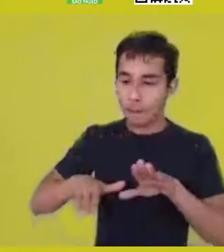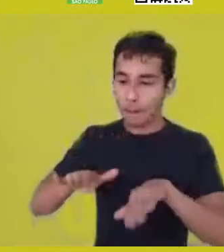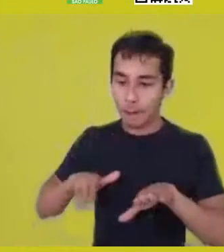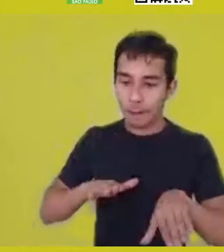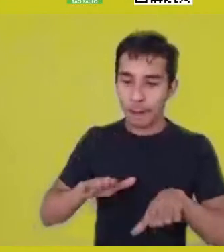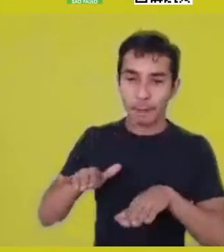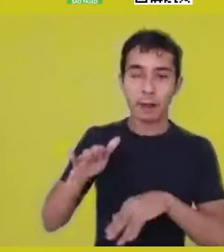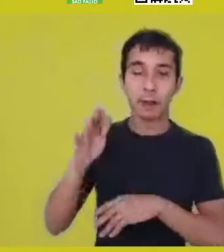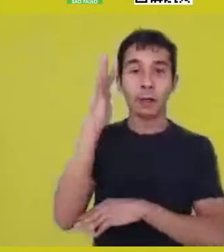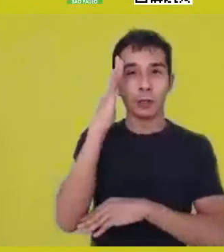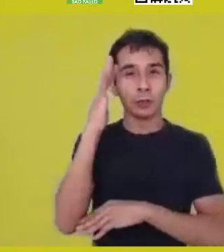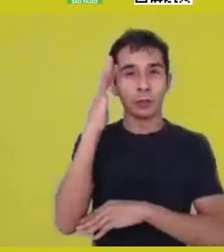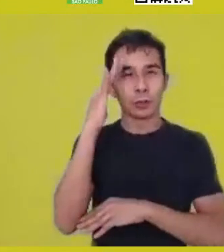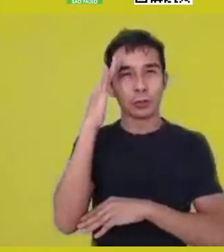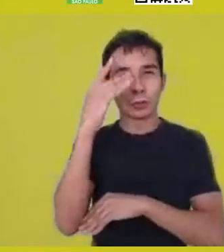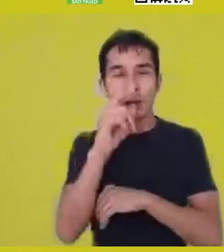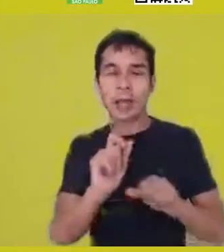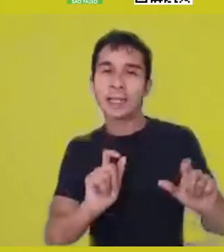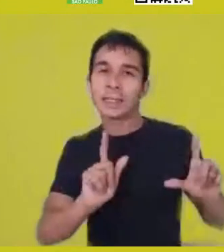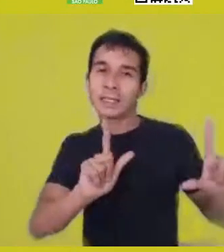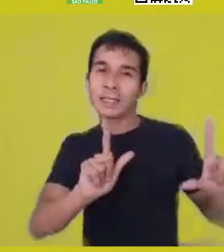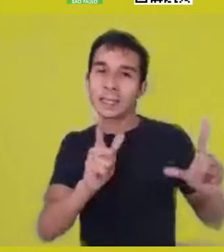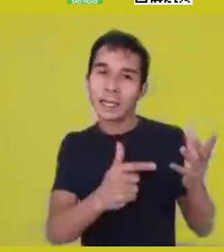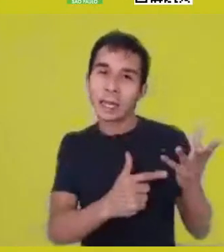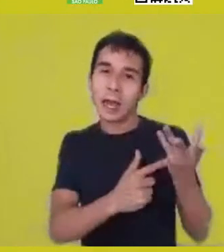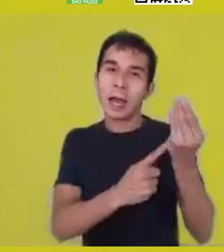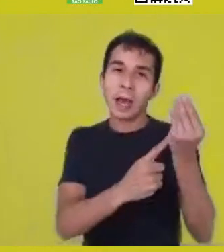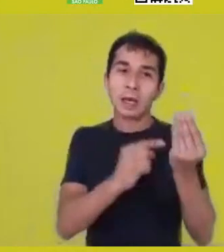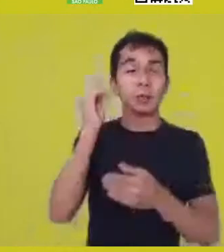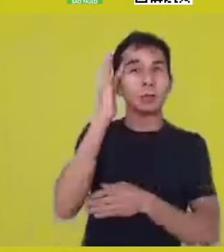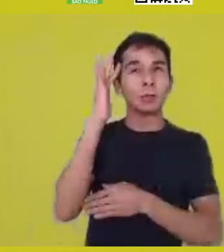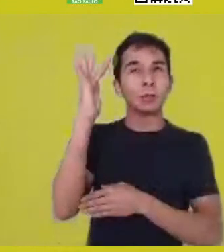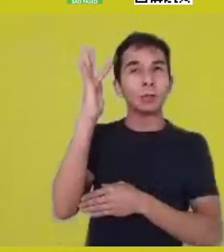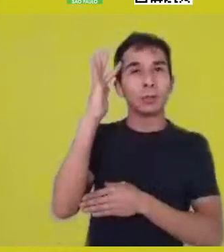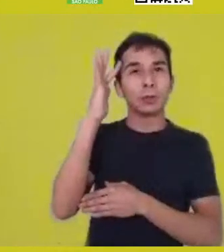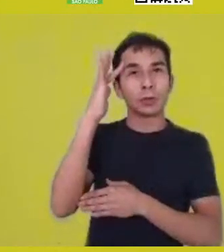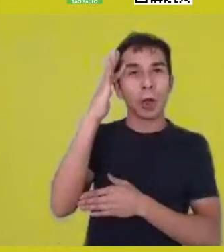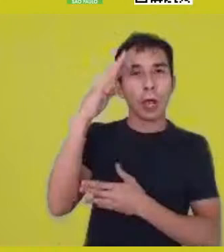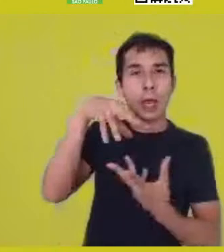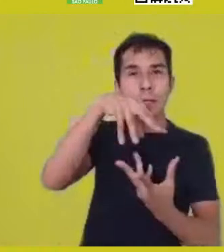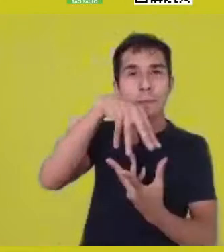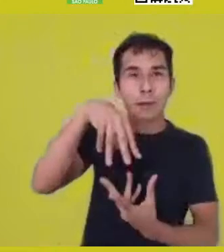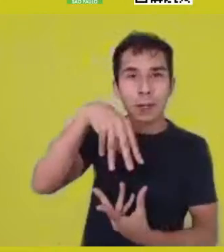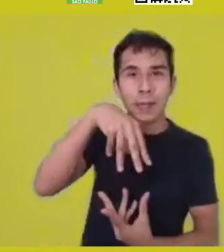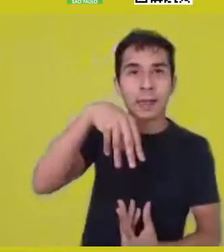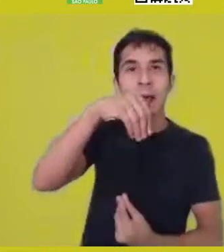about spirituality practices. It’s not about something